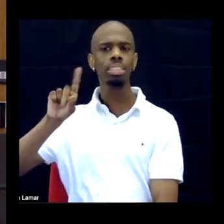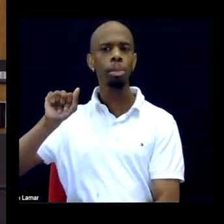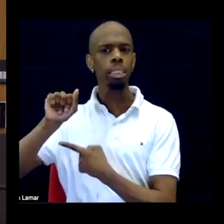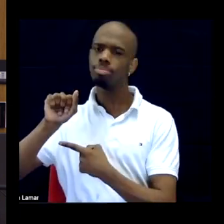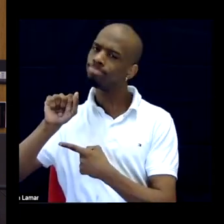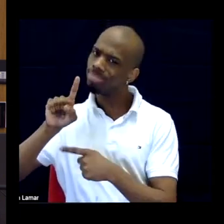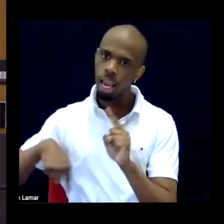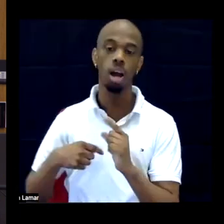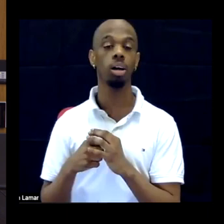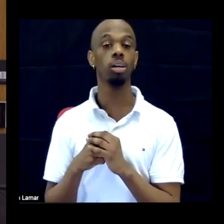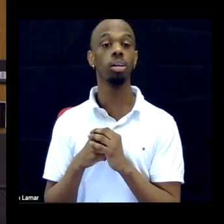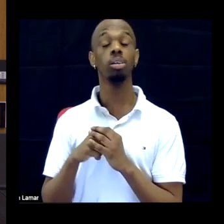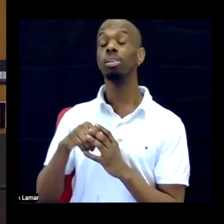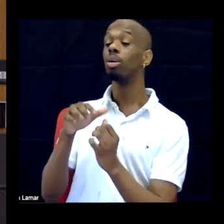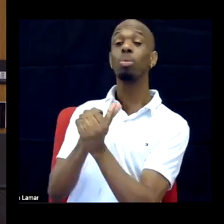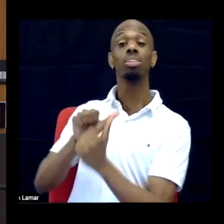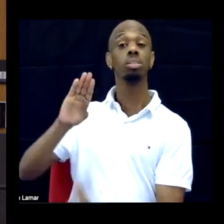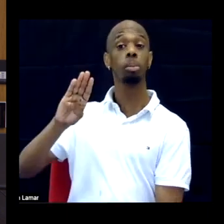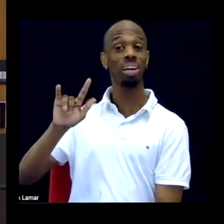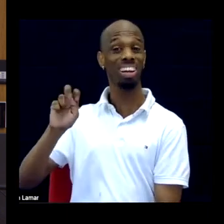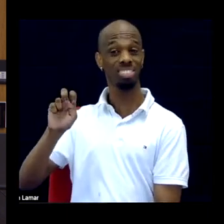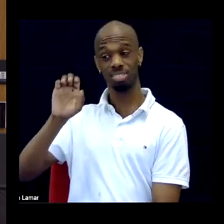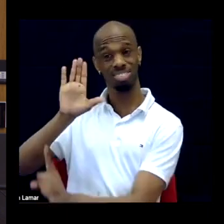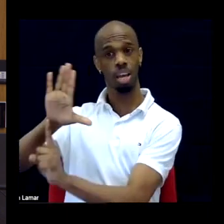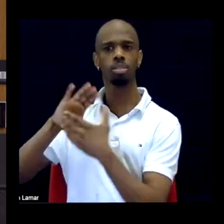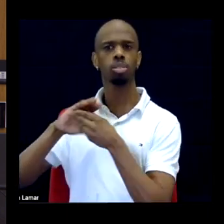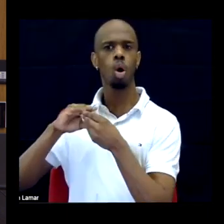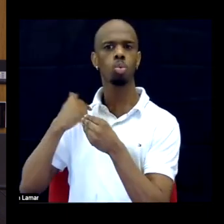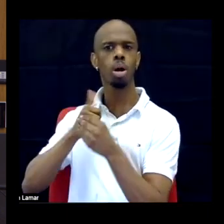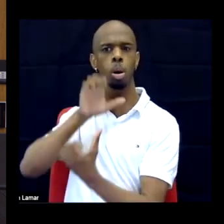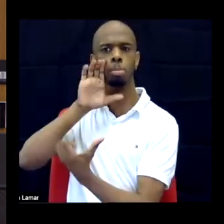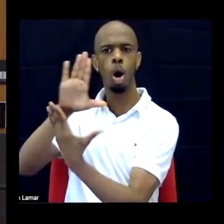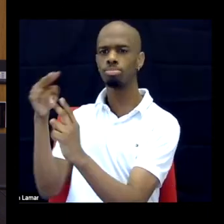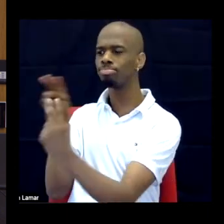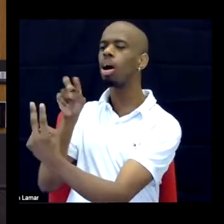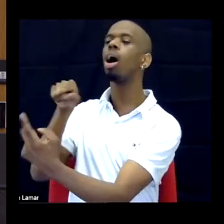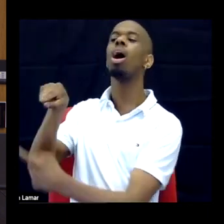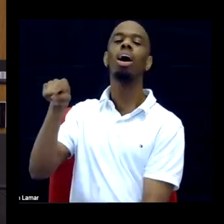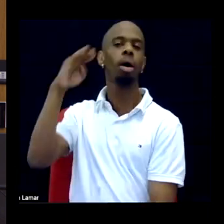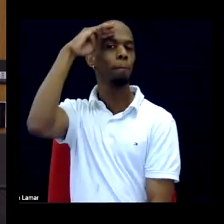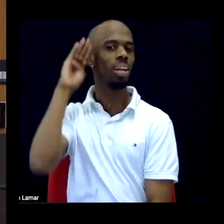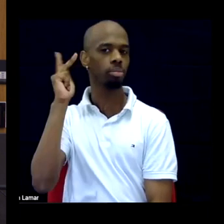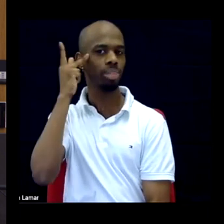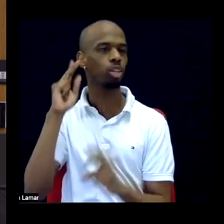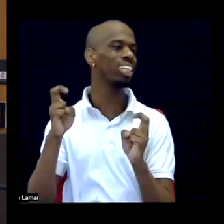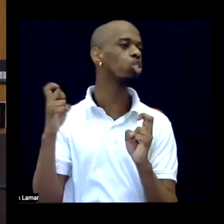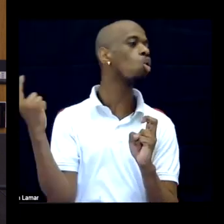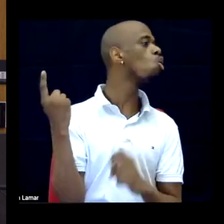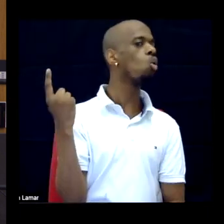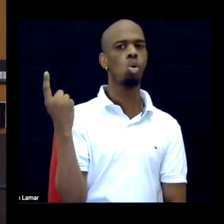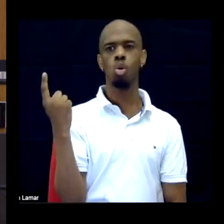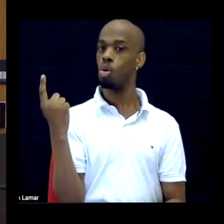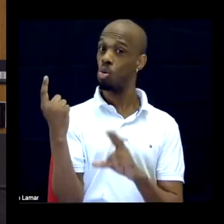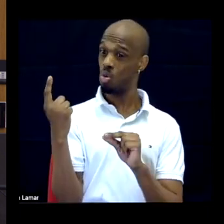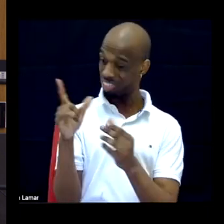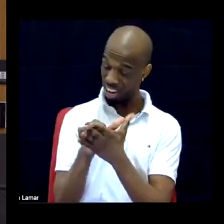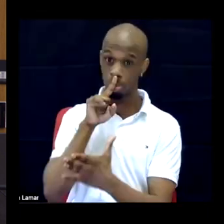As a black disability issue to focus on the excessive violence by police, two instances